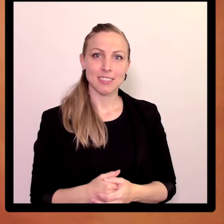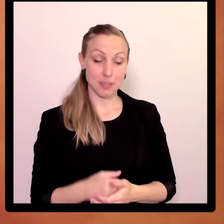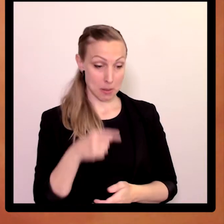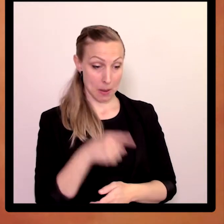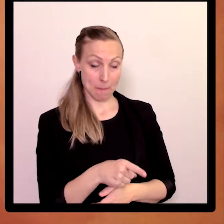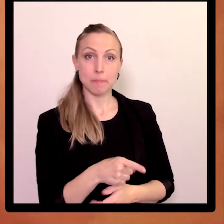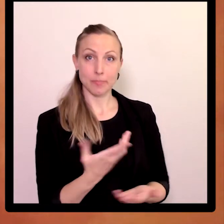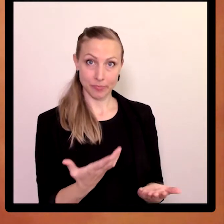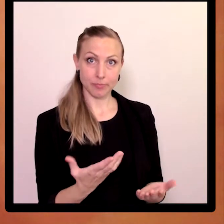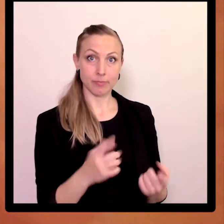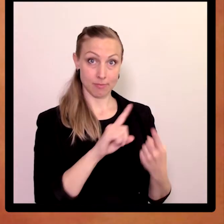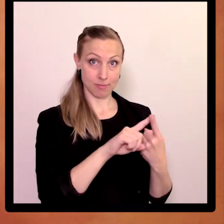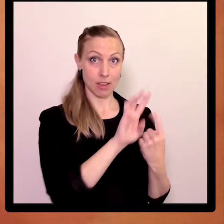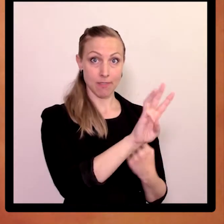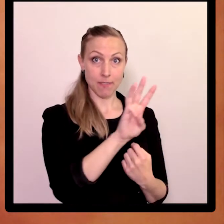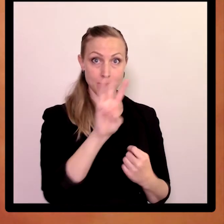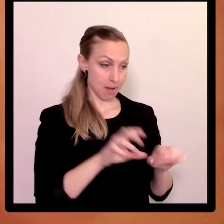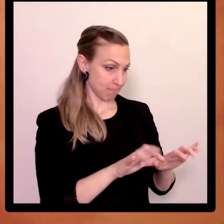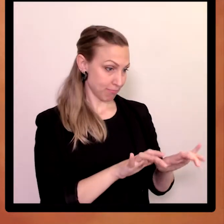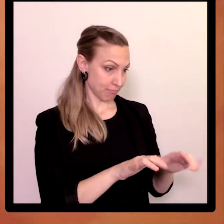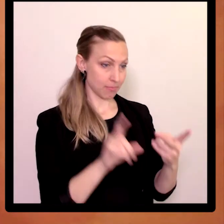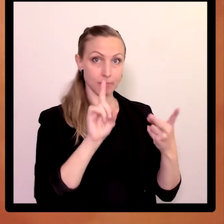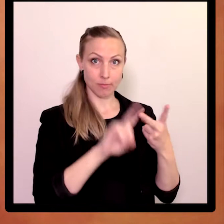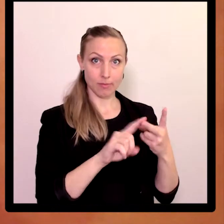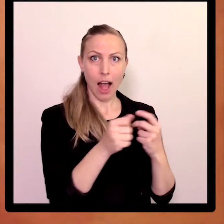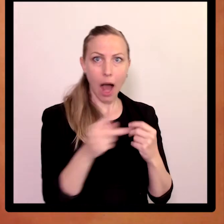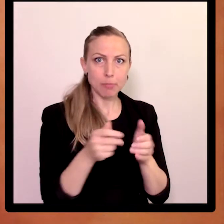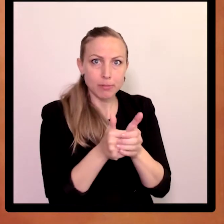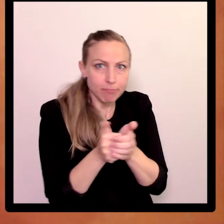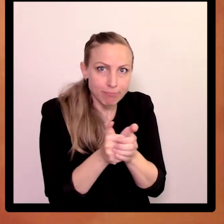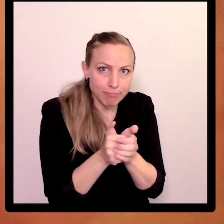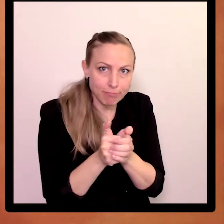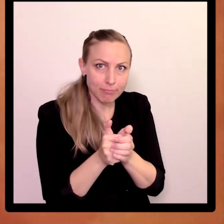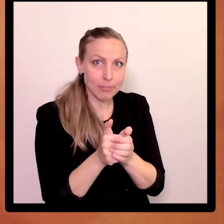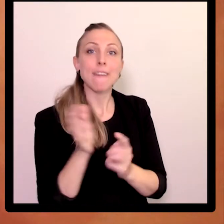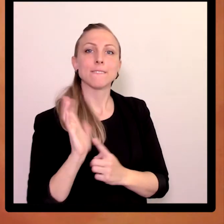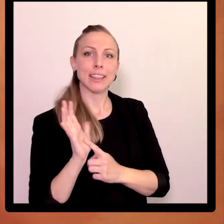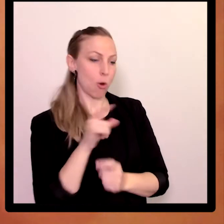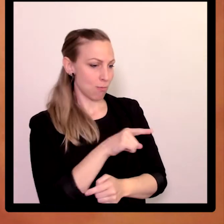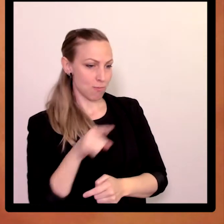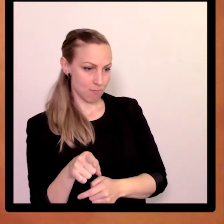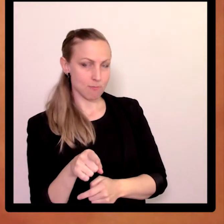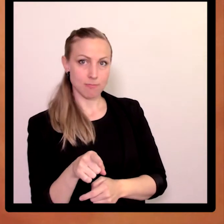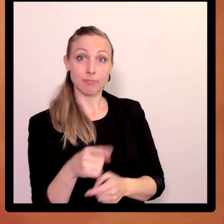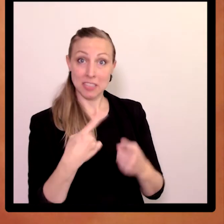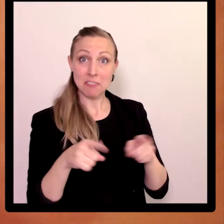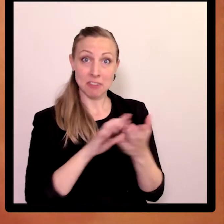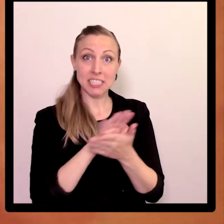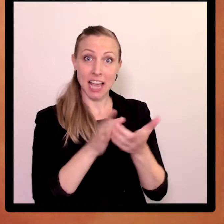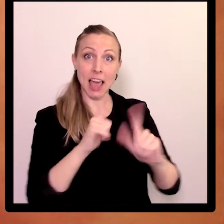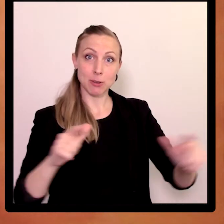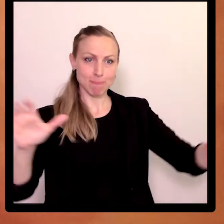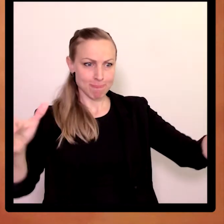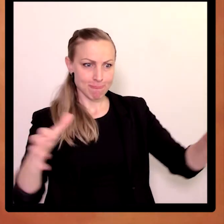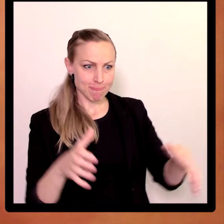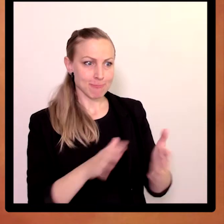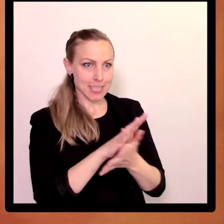What we have created is a website and an app with videos where we have gathers the different signs.